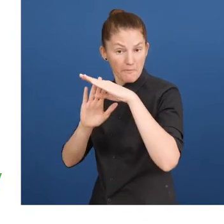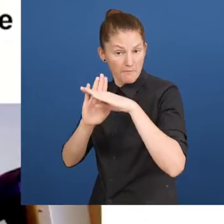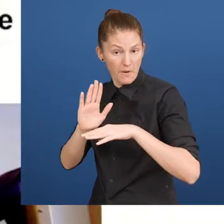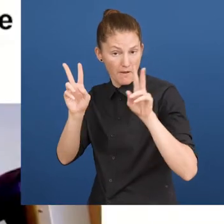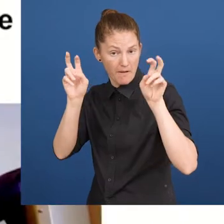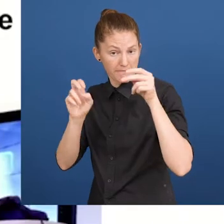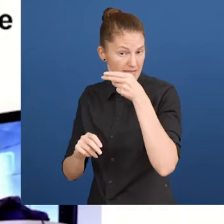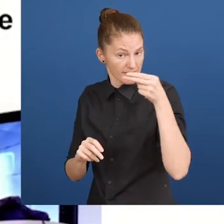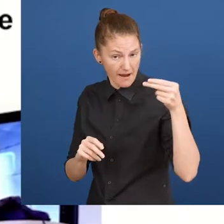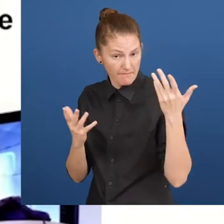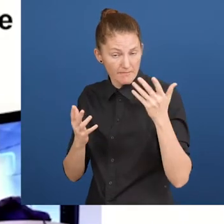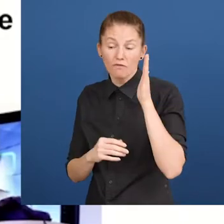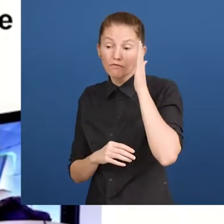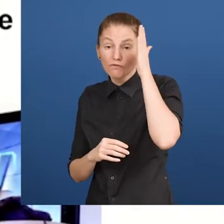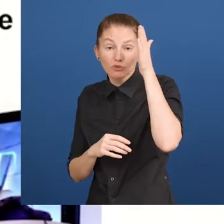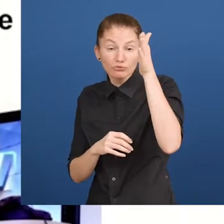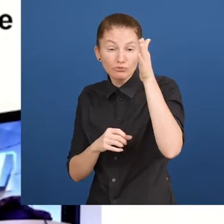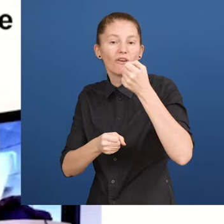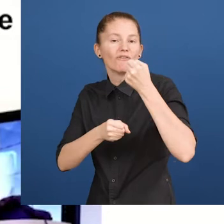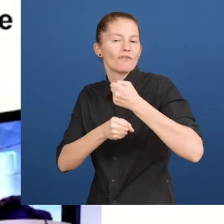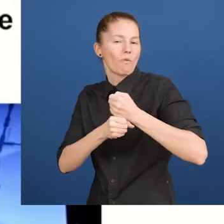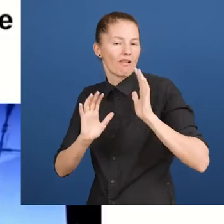The Nordic Welfare Centre’s programme named Future